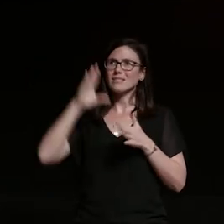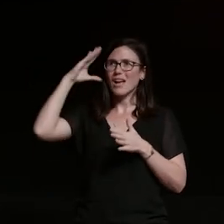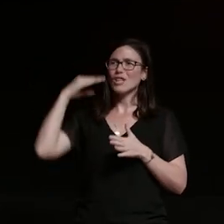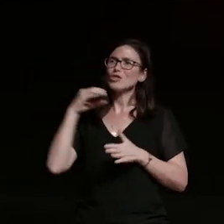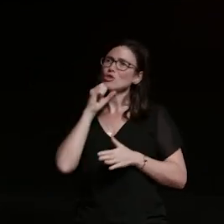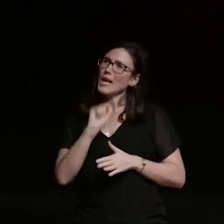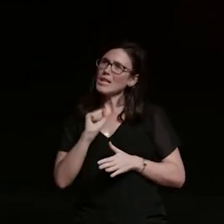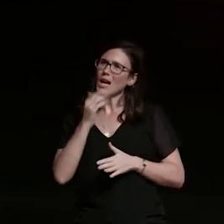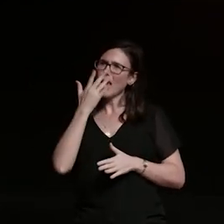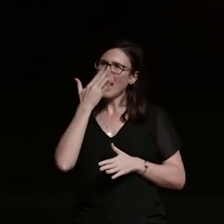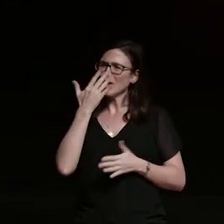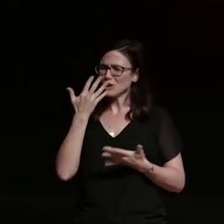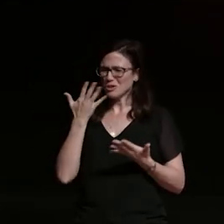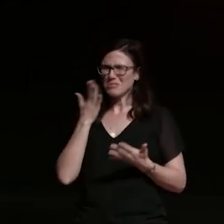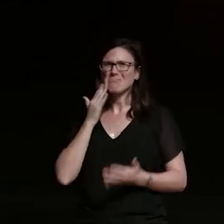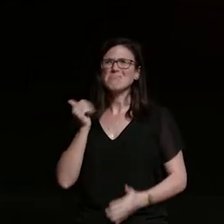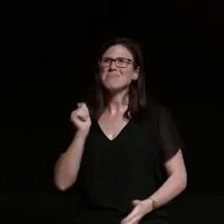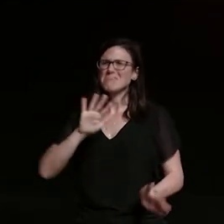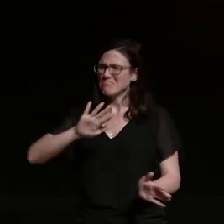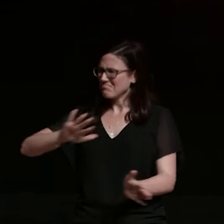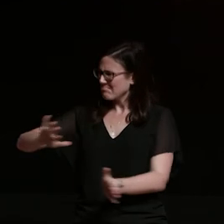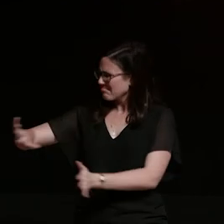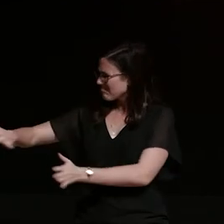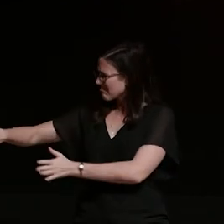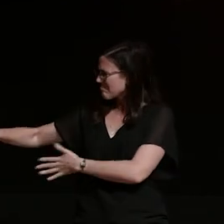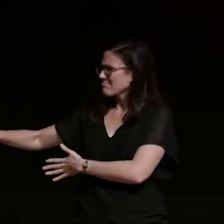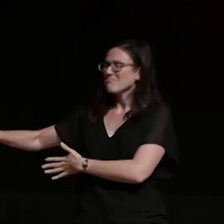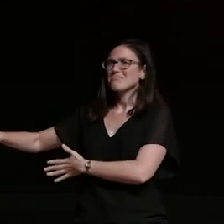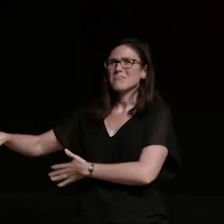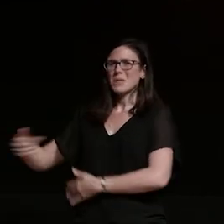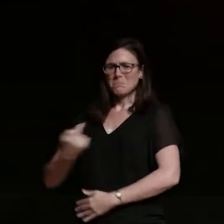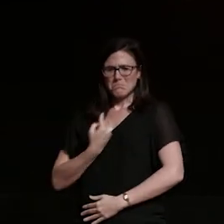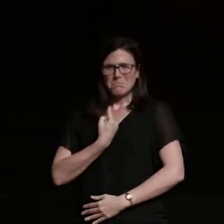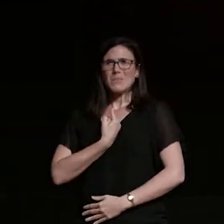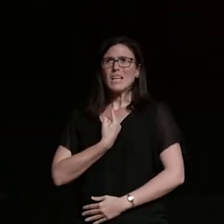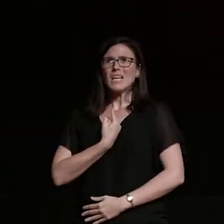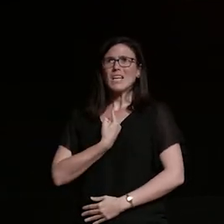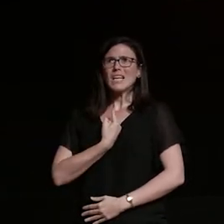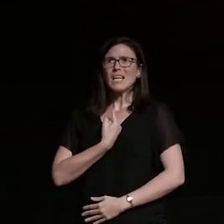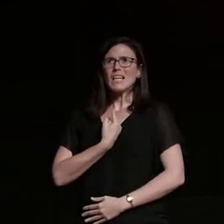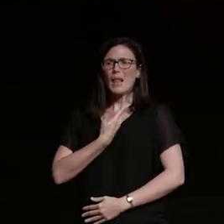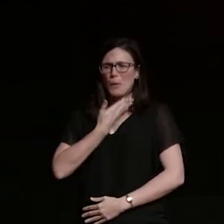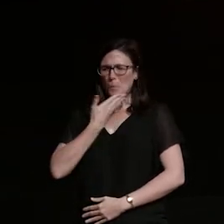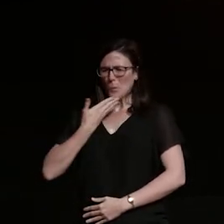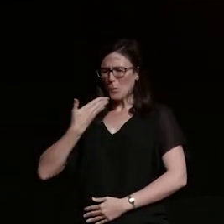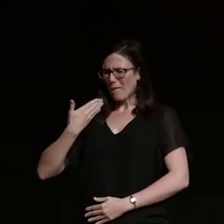of being on the open road is it's just me and the beautifully crafted machine and that is freedom